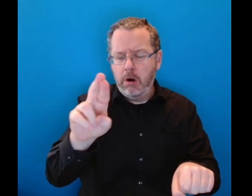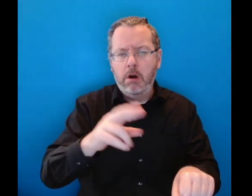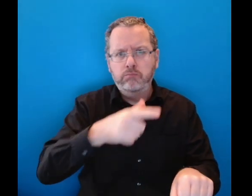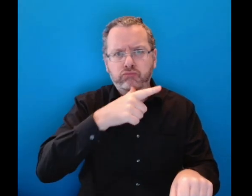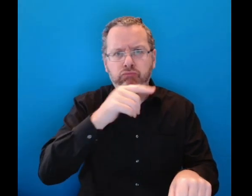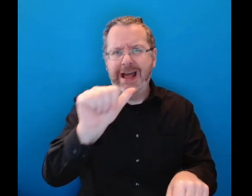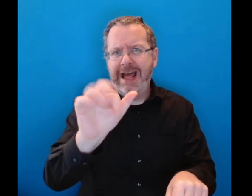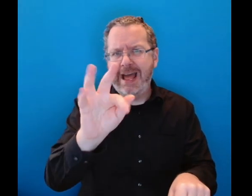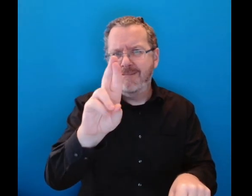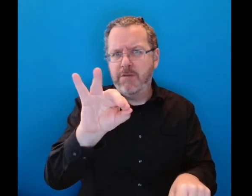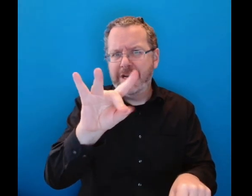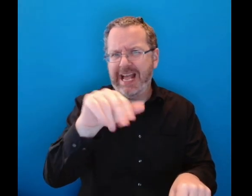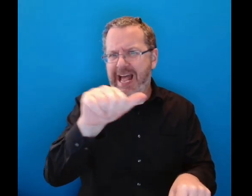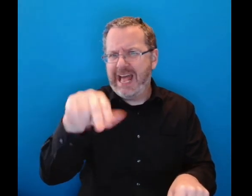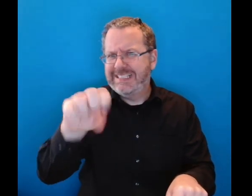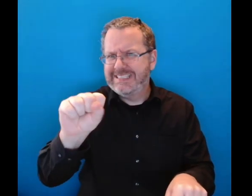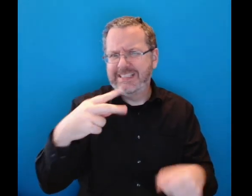a conflict that aroused great interest in Ireland.